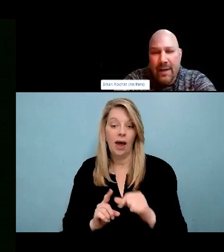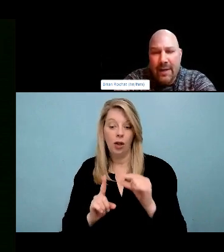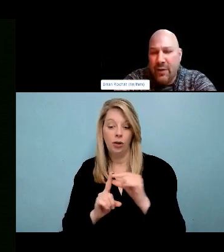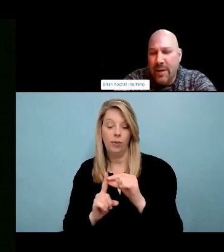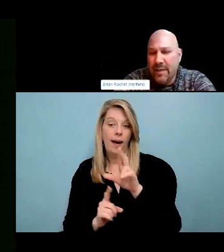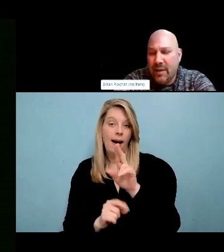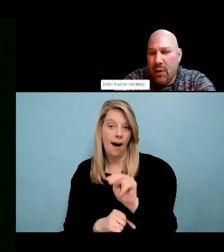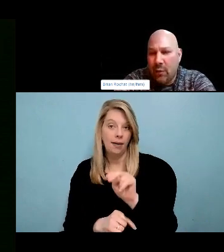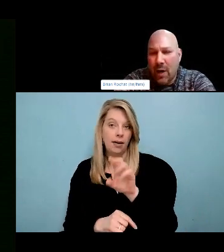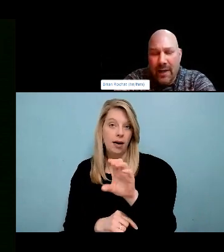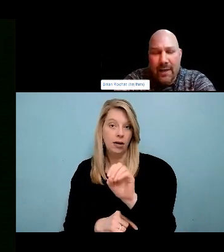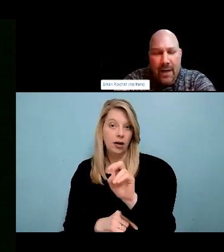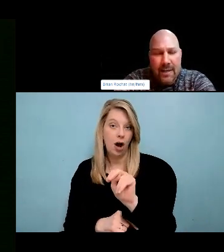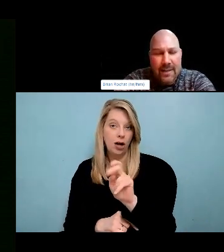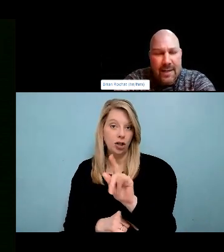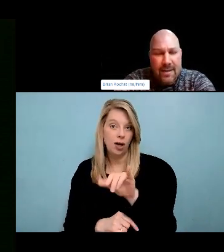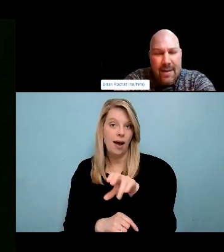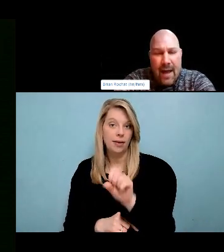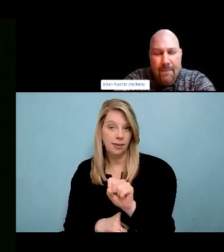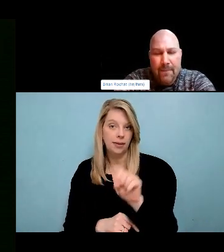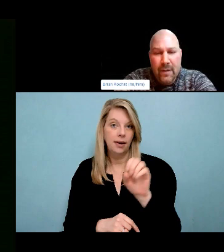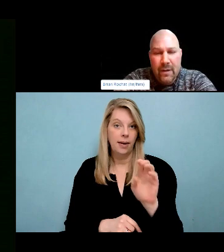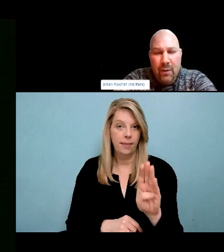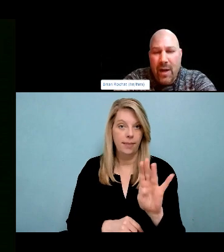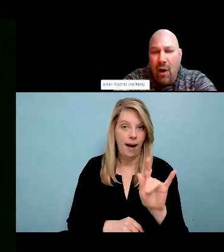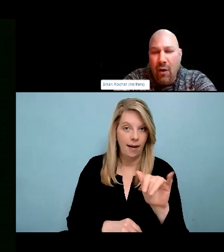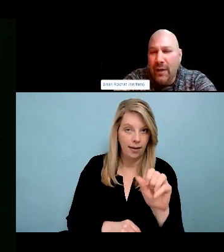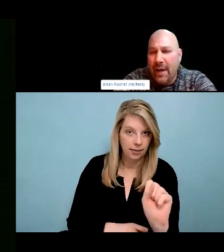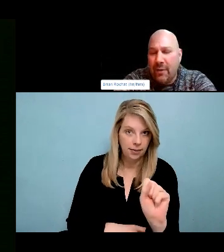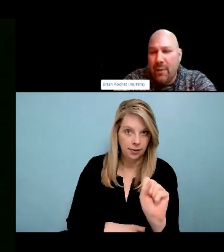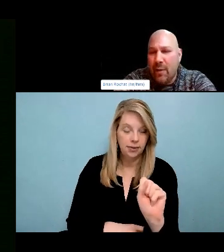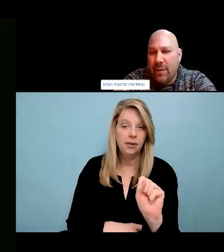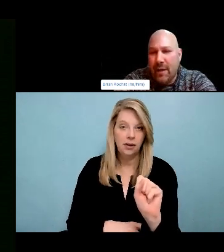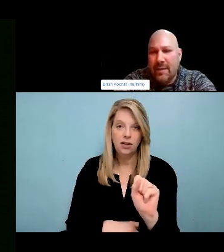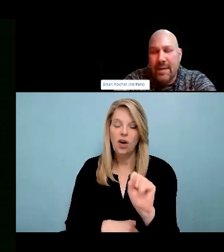And we are honored of course to come from really lovely clean healthy water that still